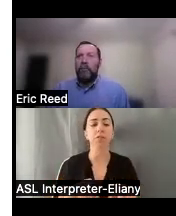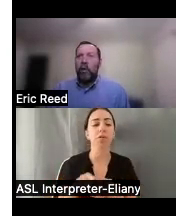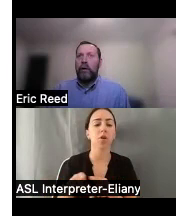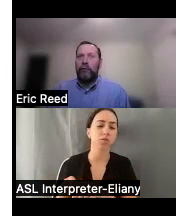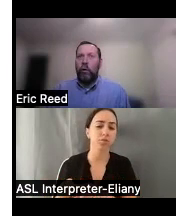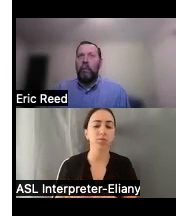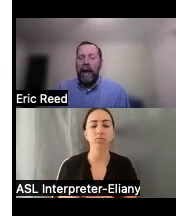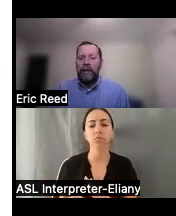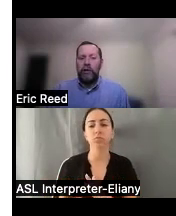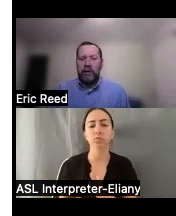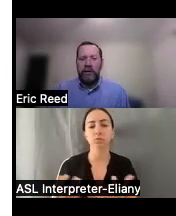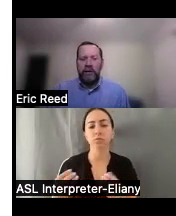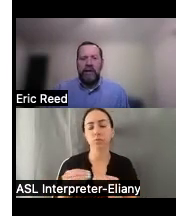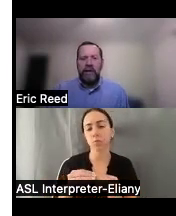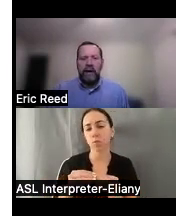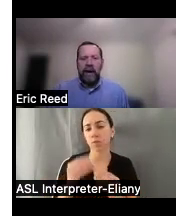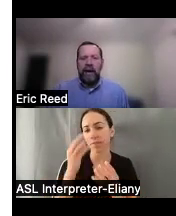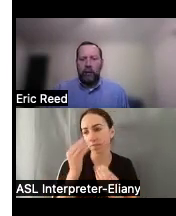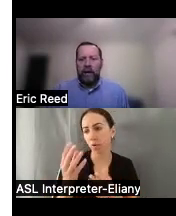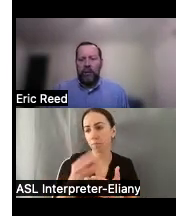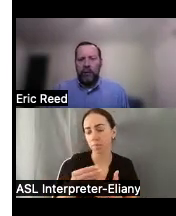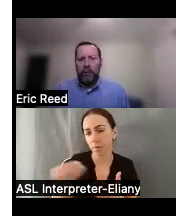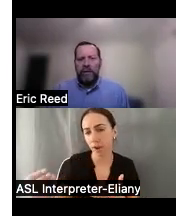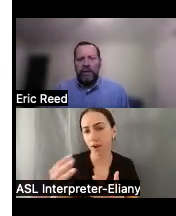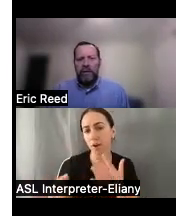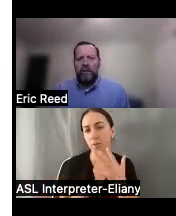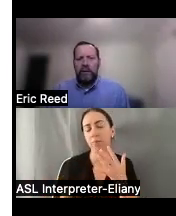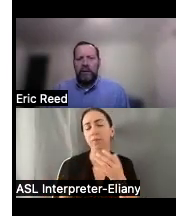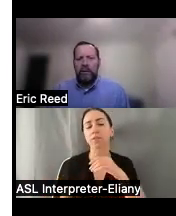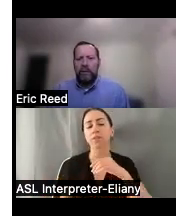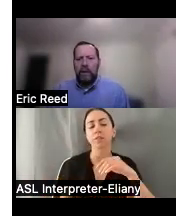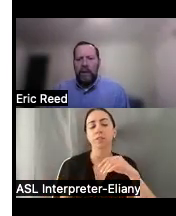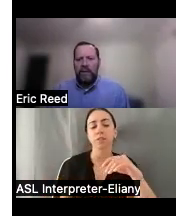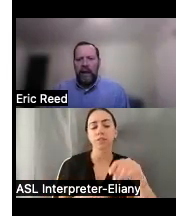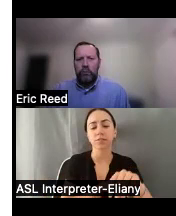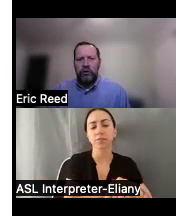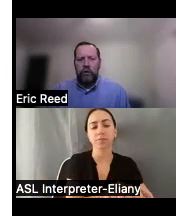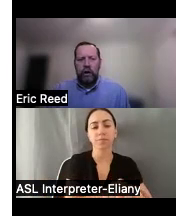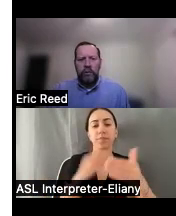more informed buying choices um and for a couple other reasons the next slide will show those